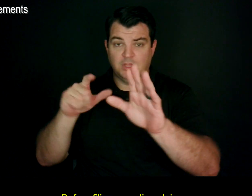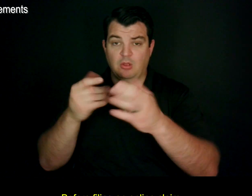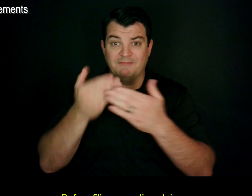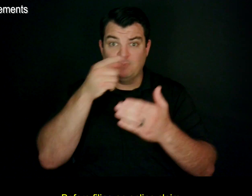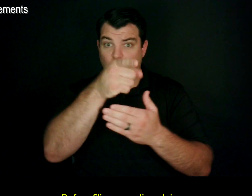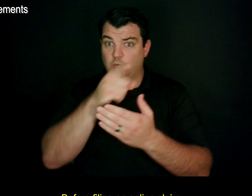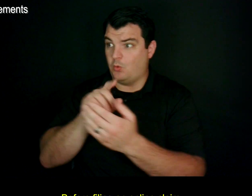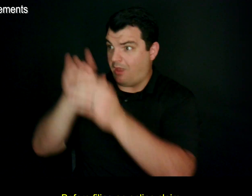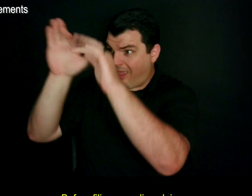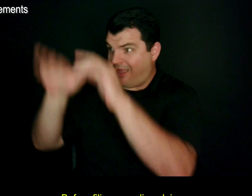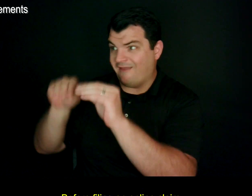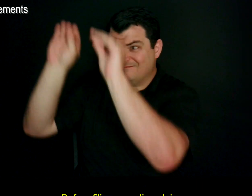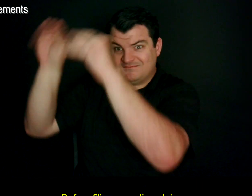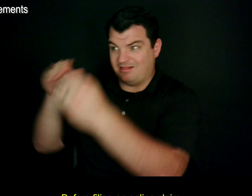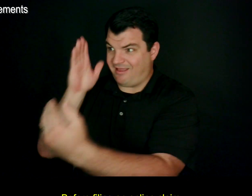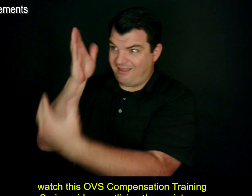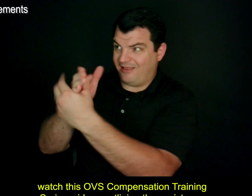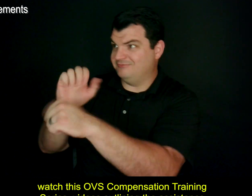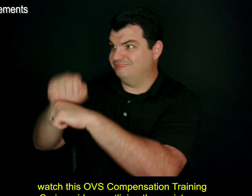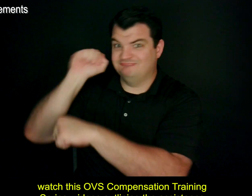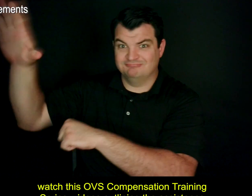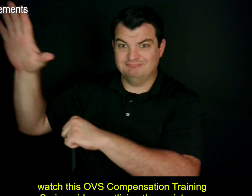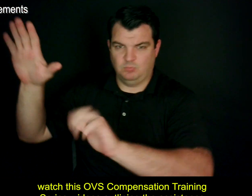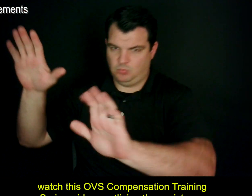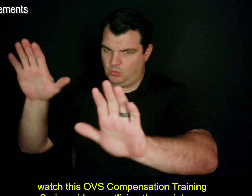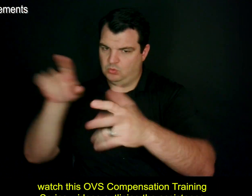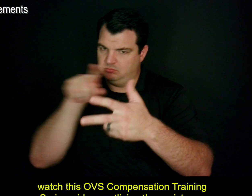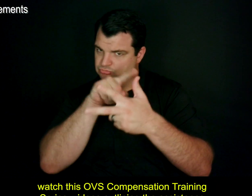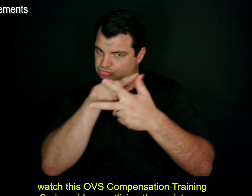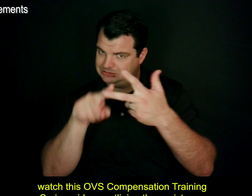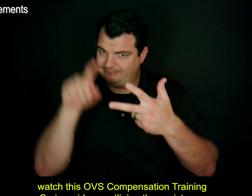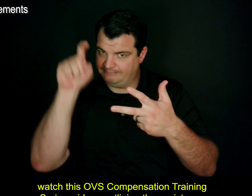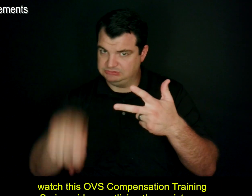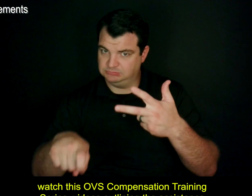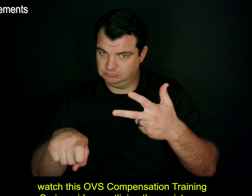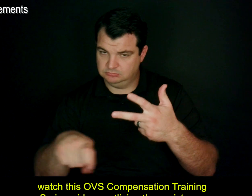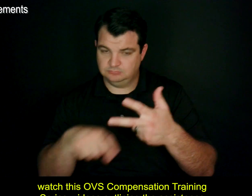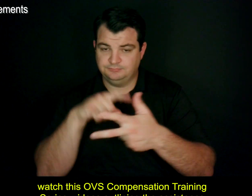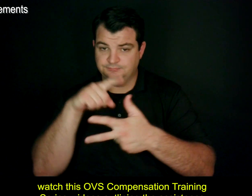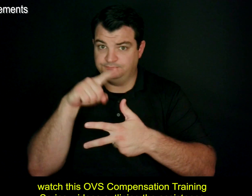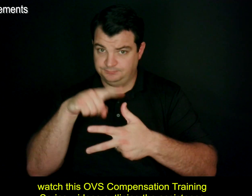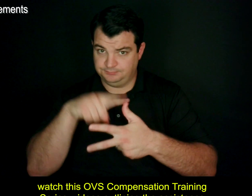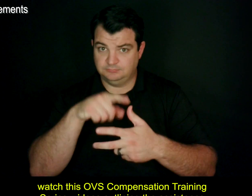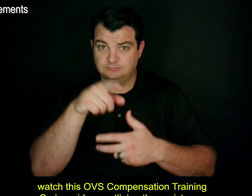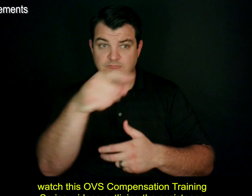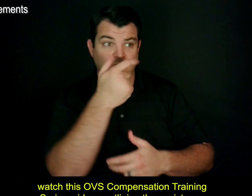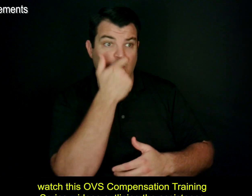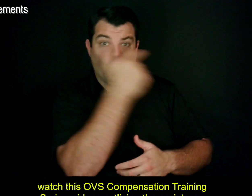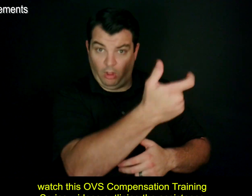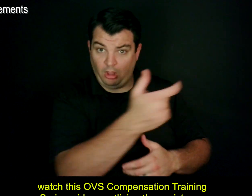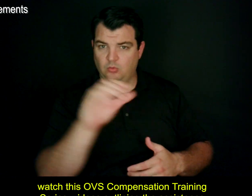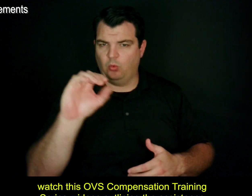Before filing an online claim, watch this OVS Compensation Training Series, videos outlining the assistance